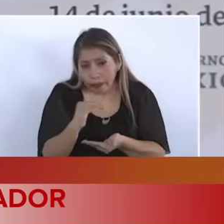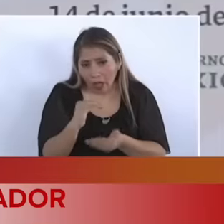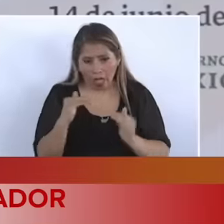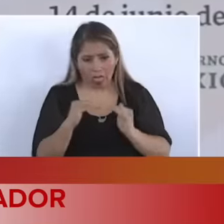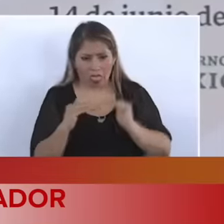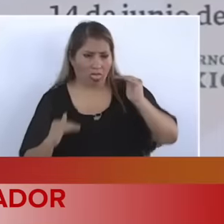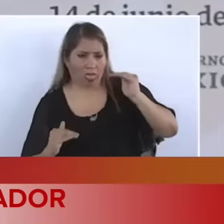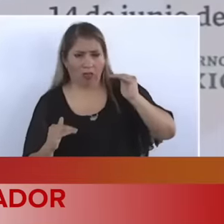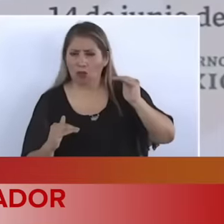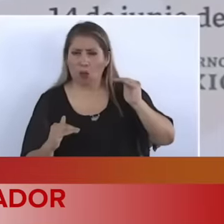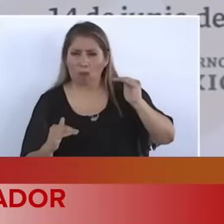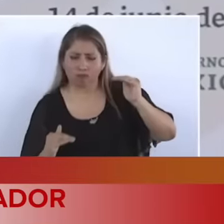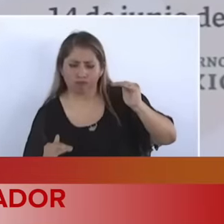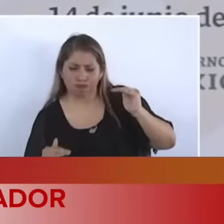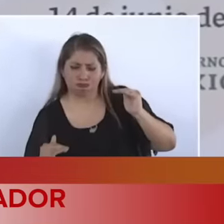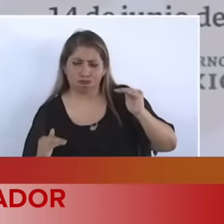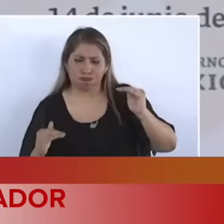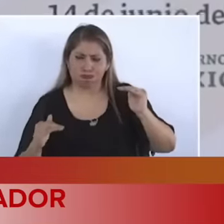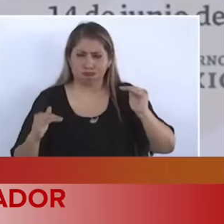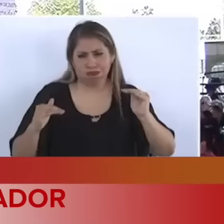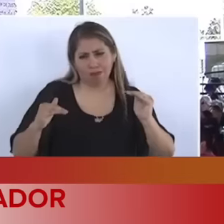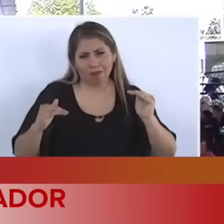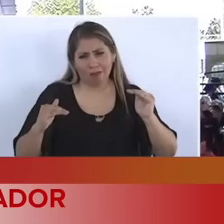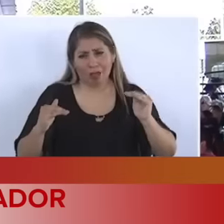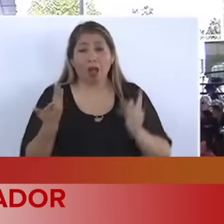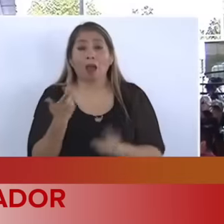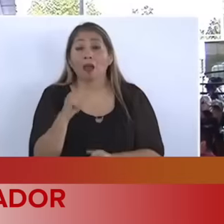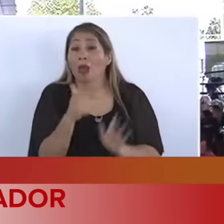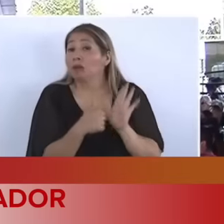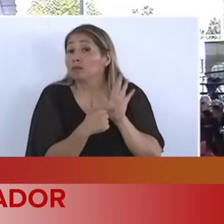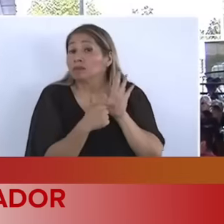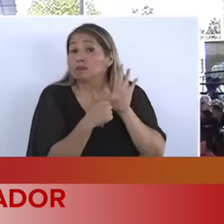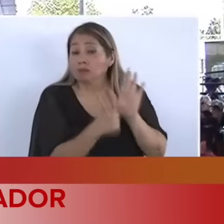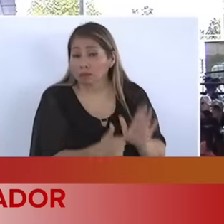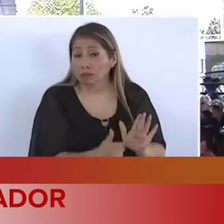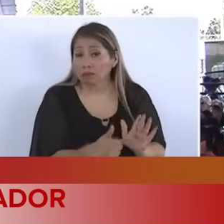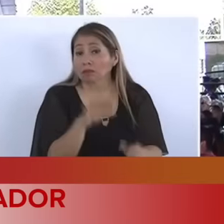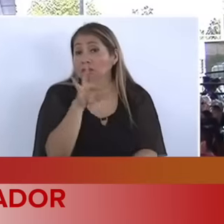and above all it has been shown that in democracy the people